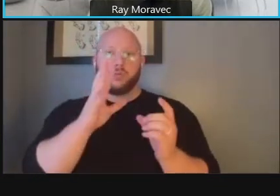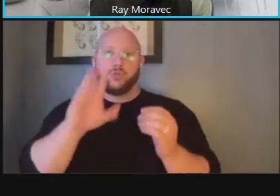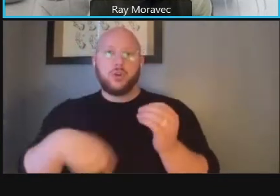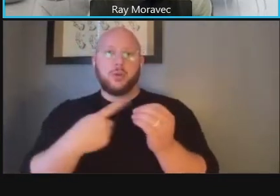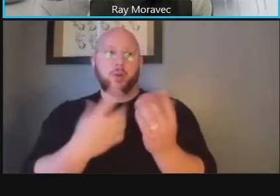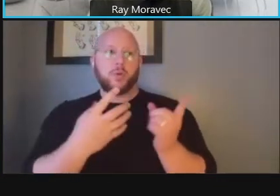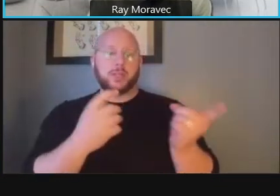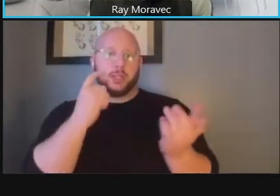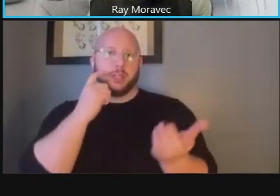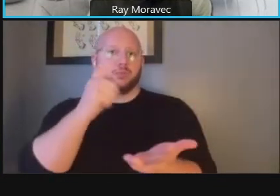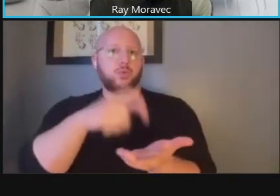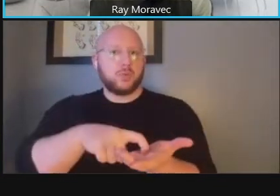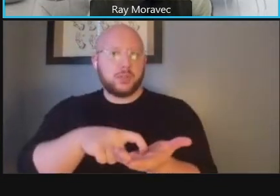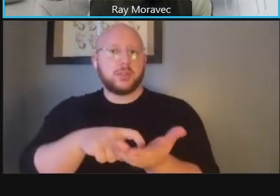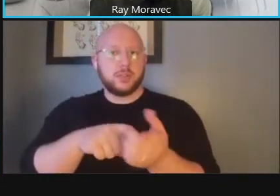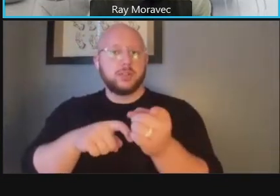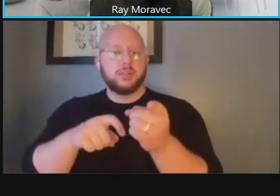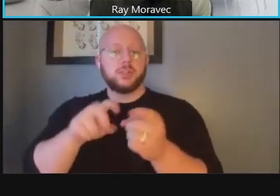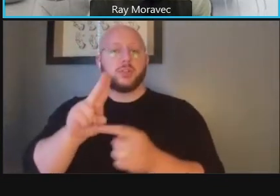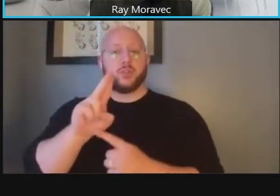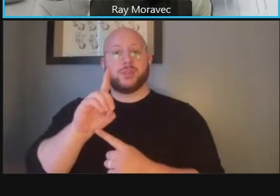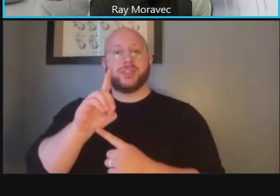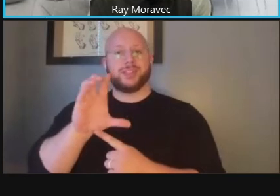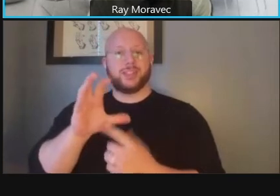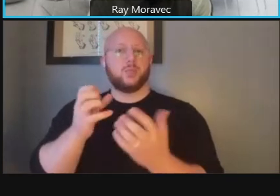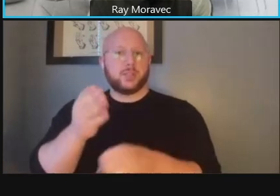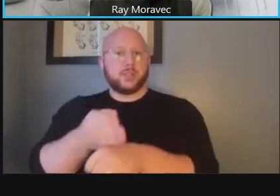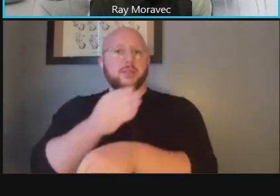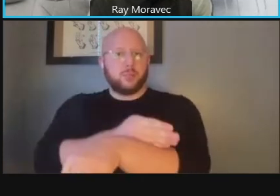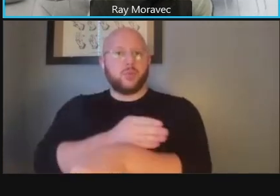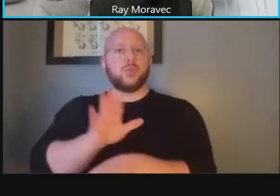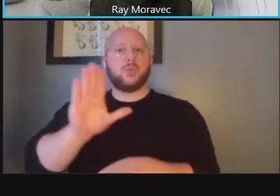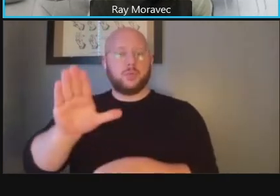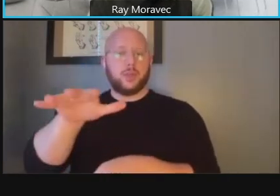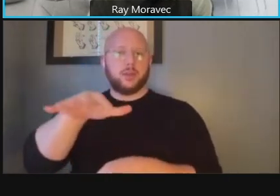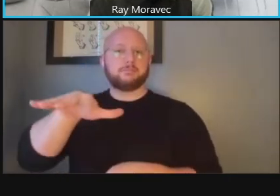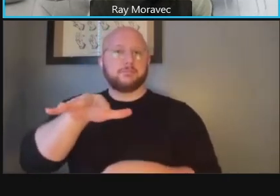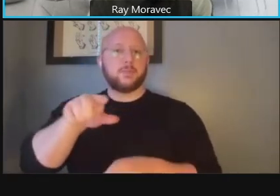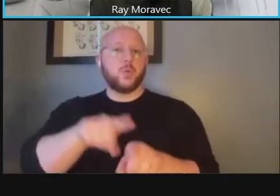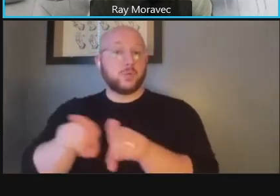campus plan is looking at some improvements in this area as well so we would be looking